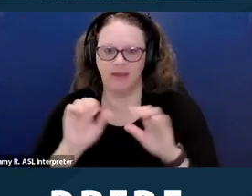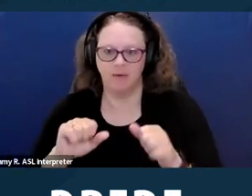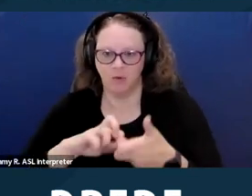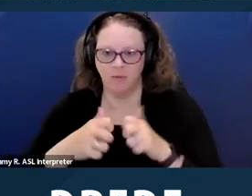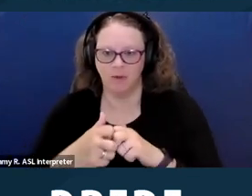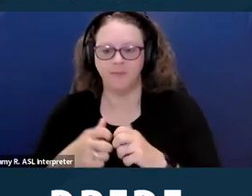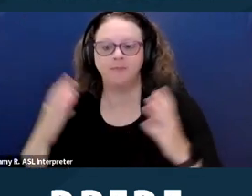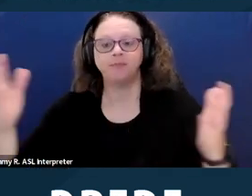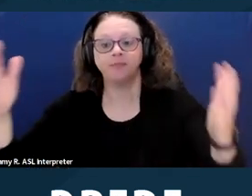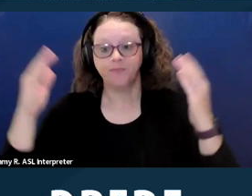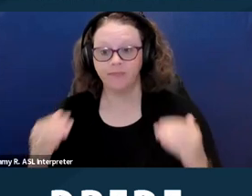Criminal history. Next slide please.